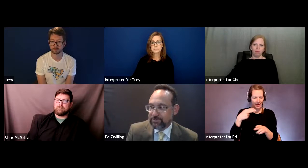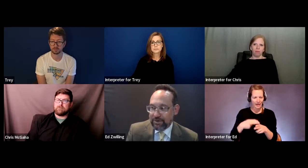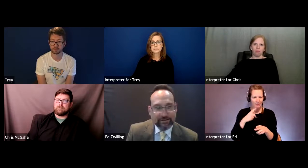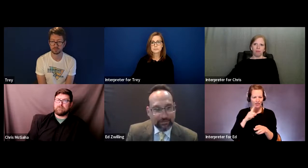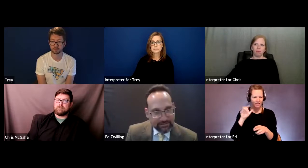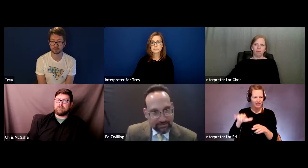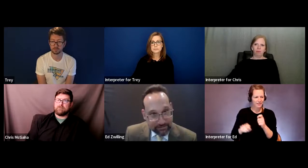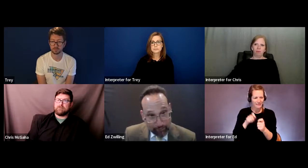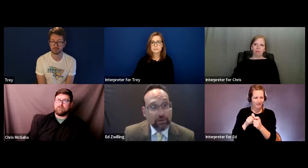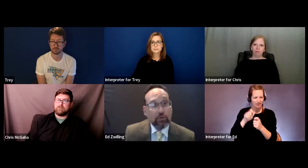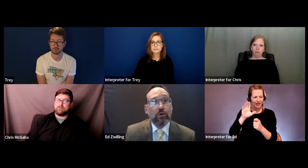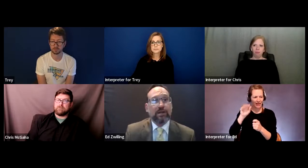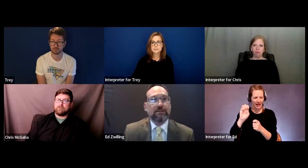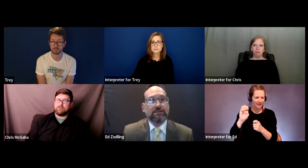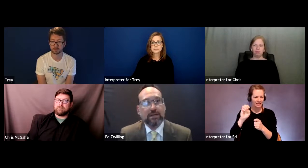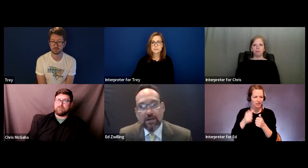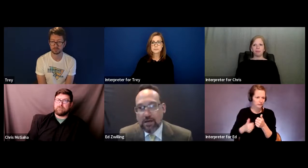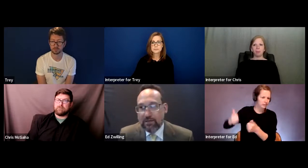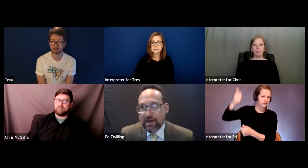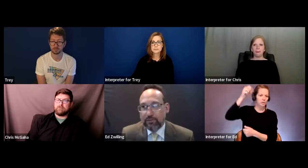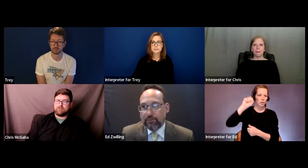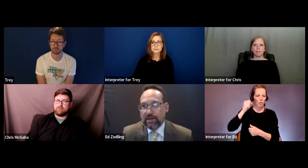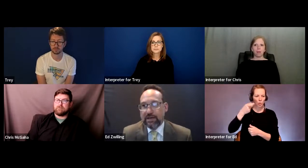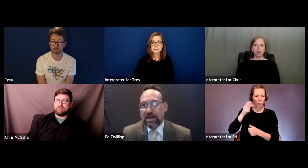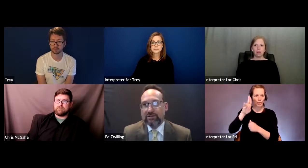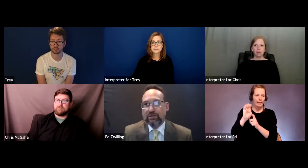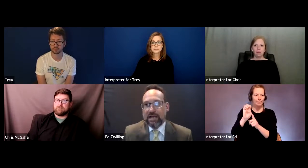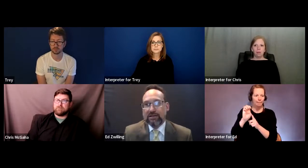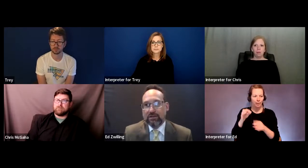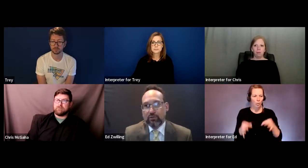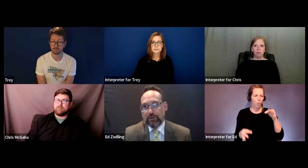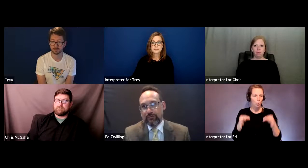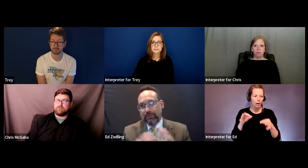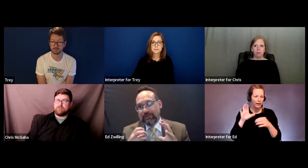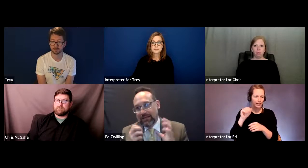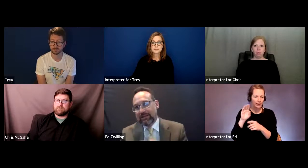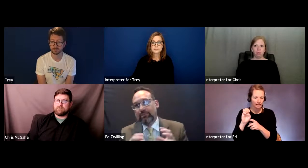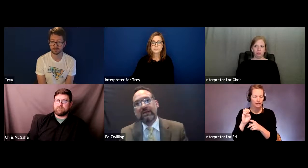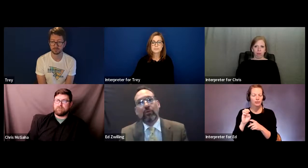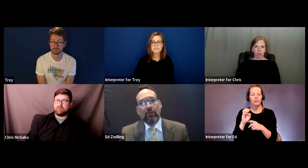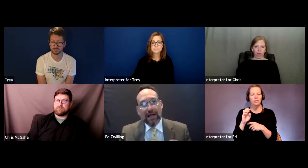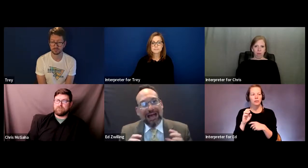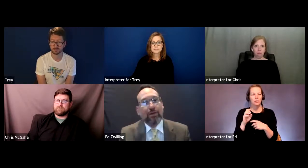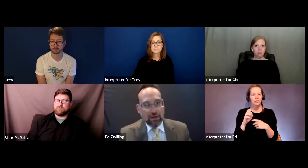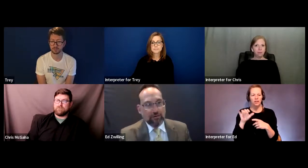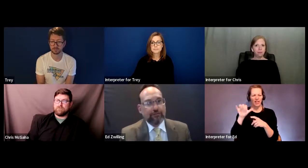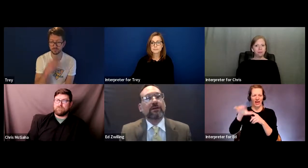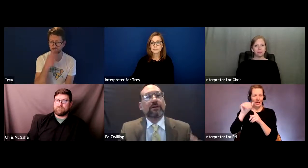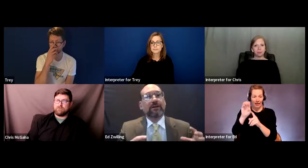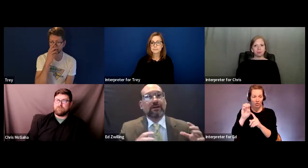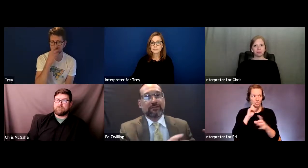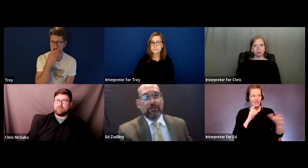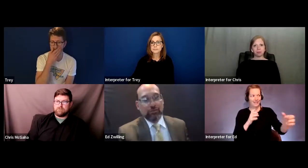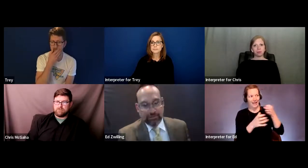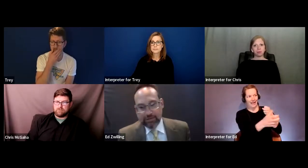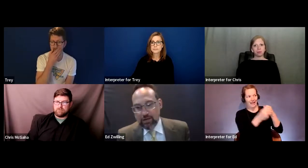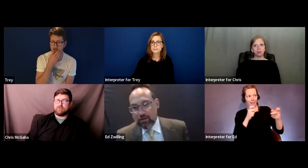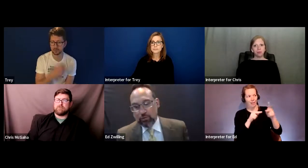case, but it's a Supreme Court case that actually had to do with getting people out of institutions